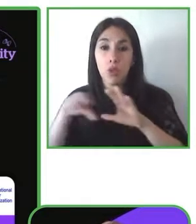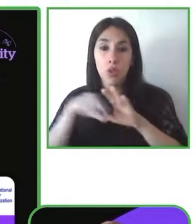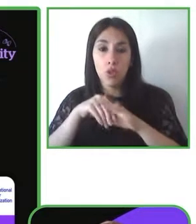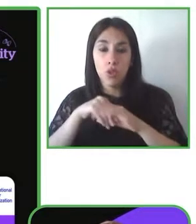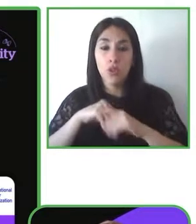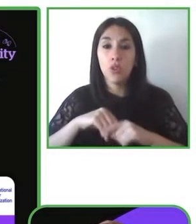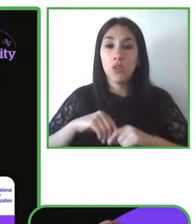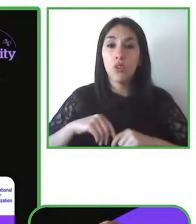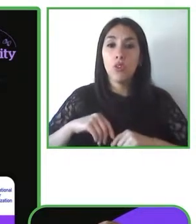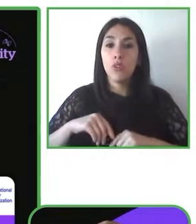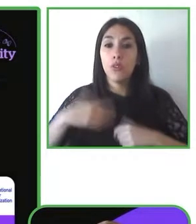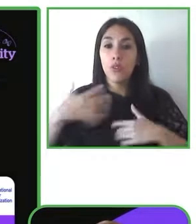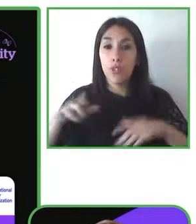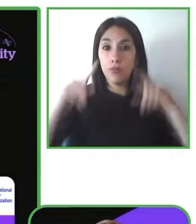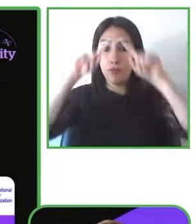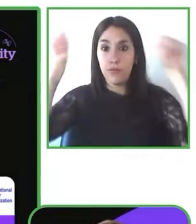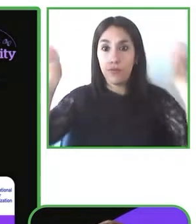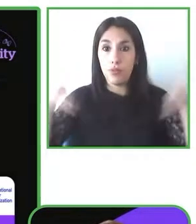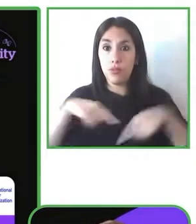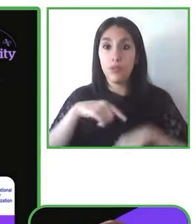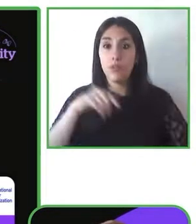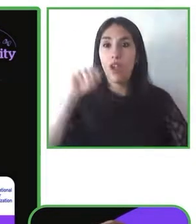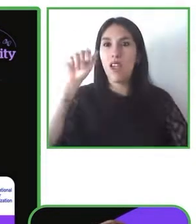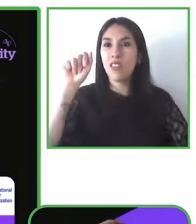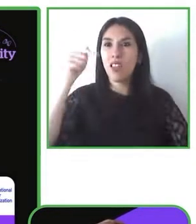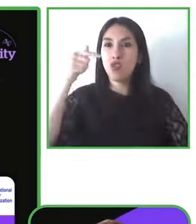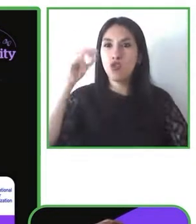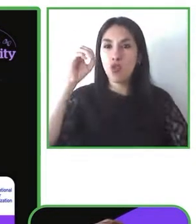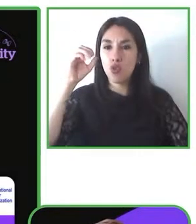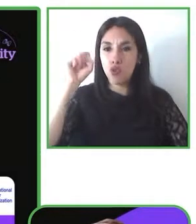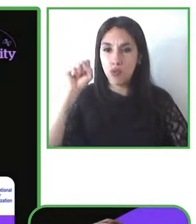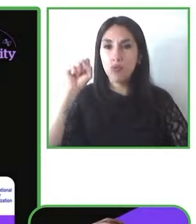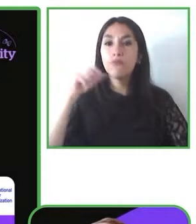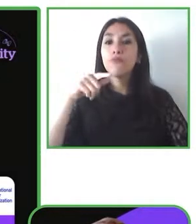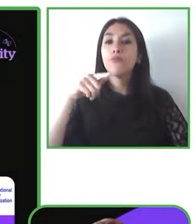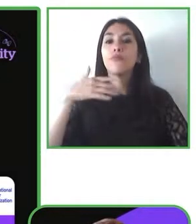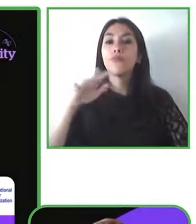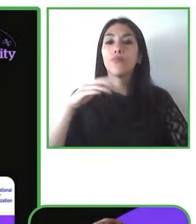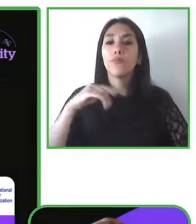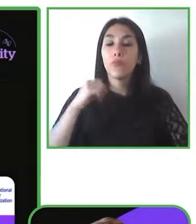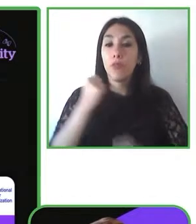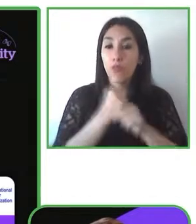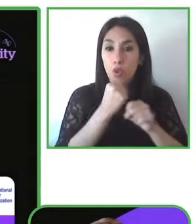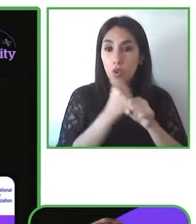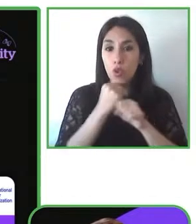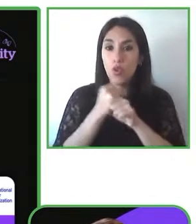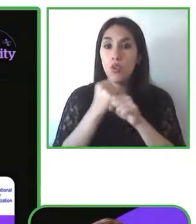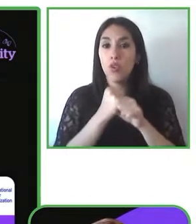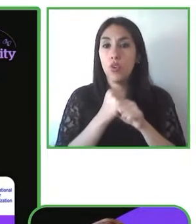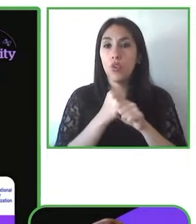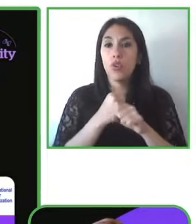connected ecosystem for the social the change to cure we collaborate with our communications and